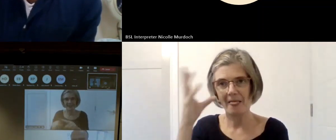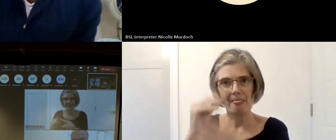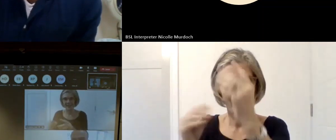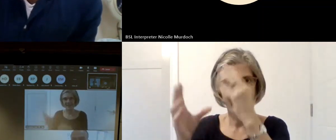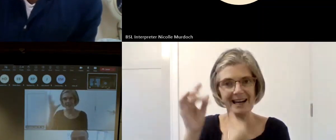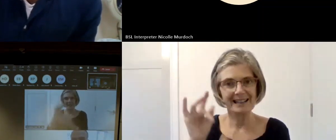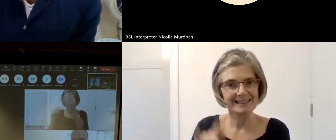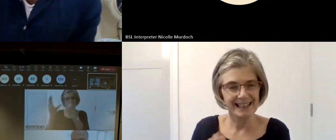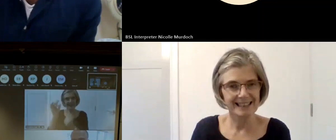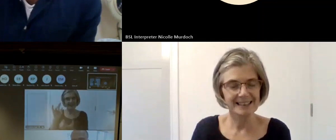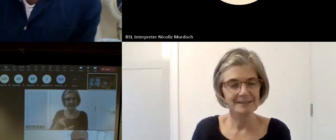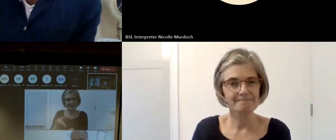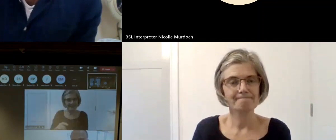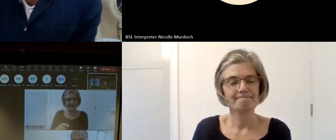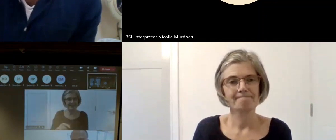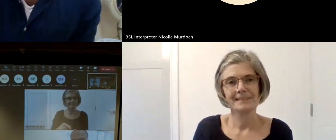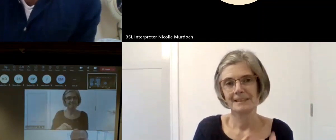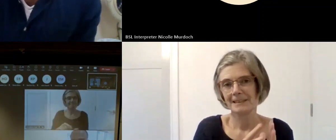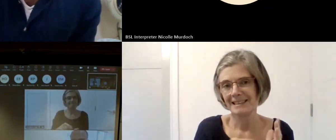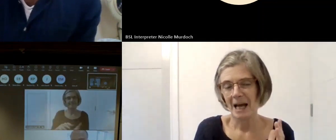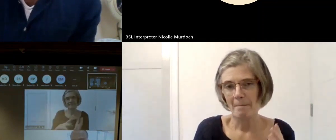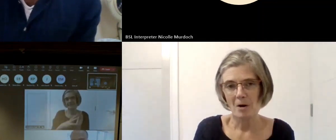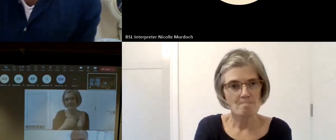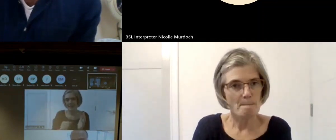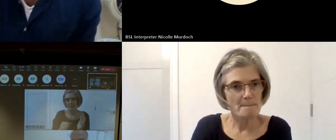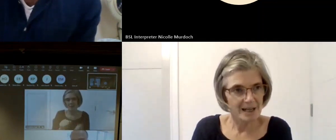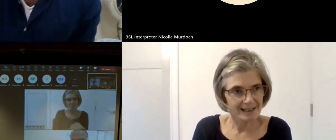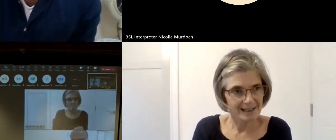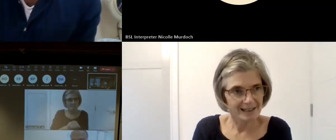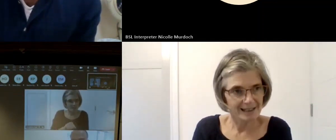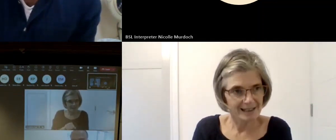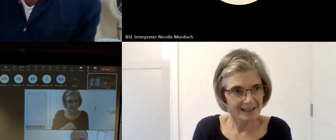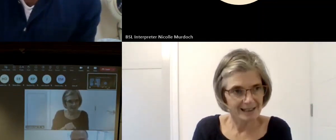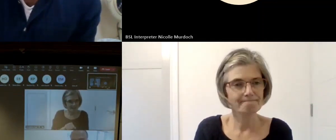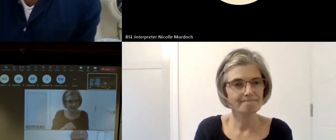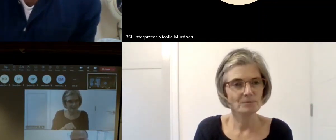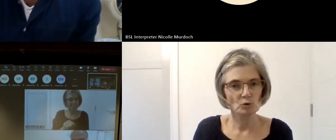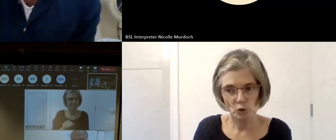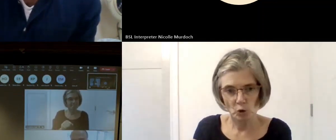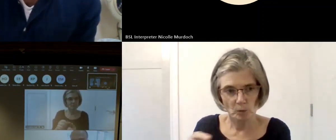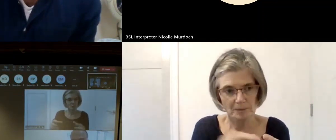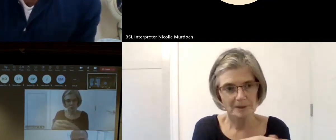their confidence and skills and so on and I went down the path of supporting and people mainly with